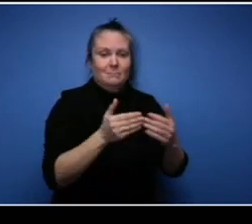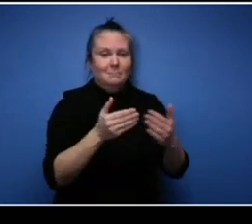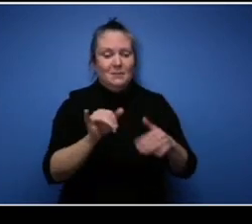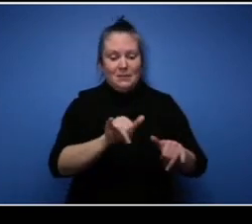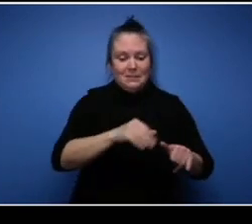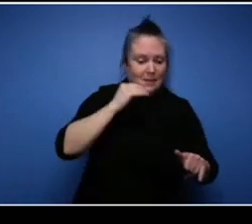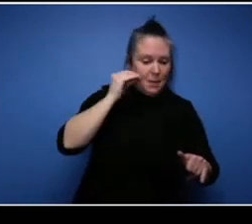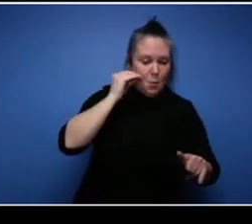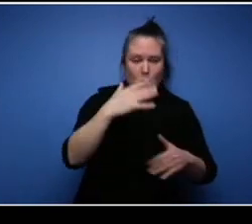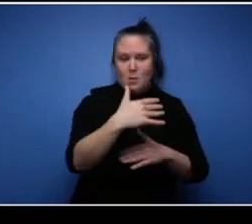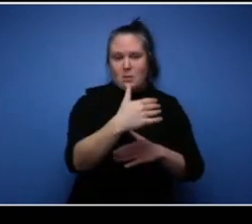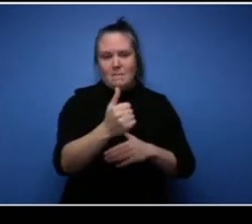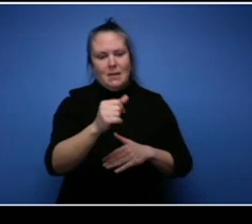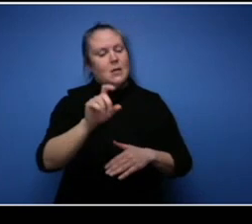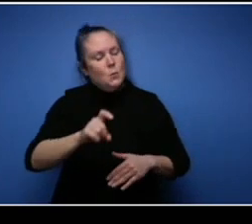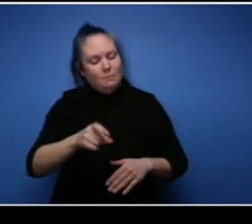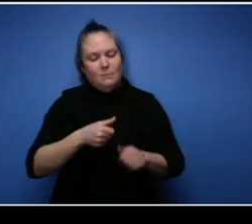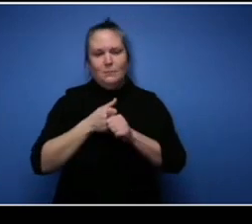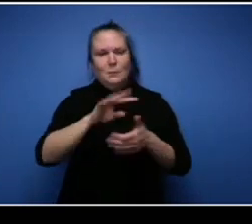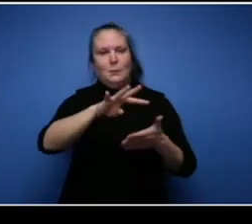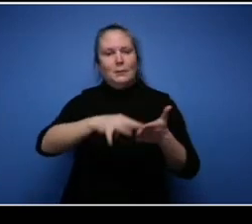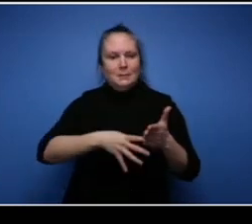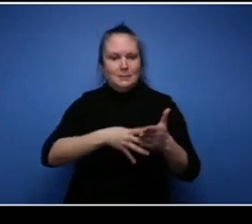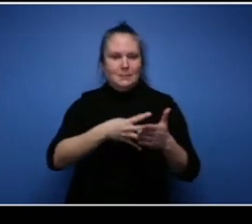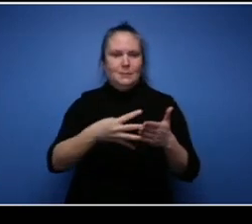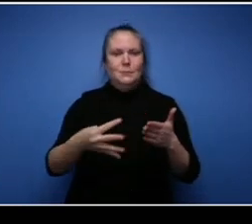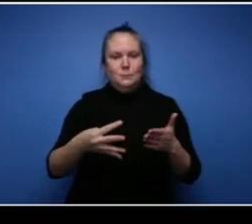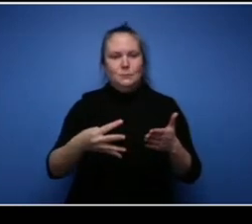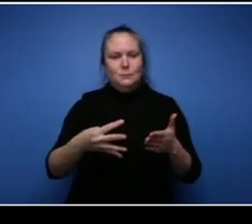you've got to have that you have that separation to make sure you feel feel like you're going